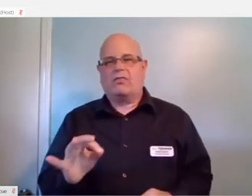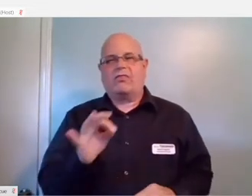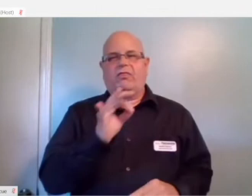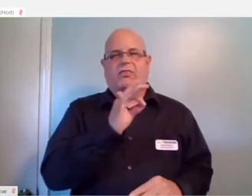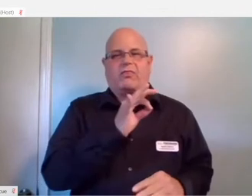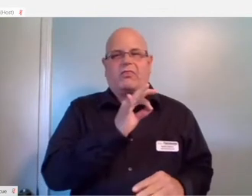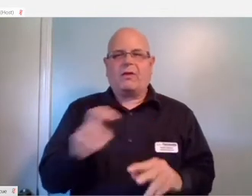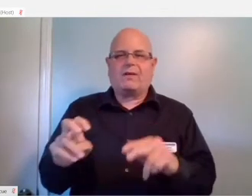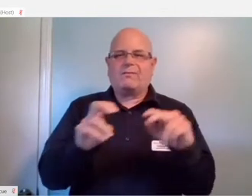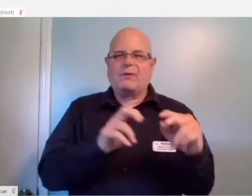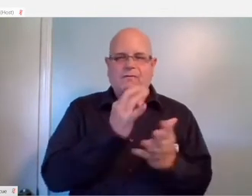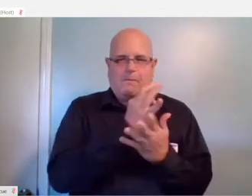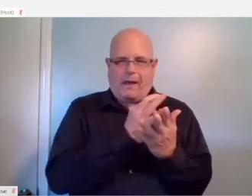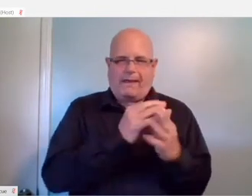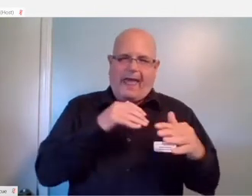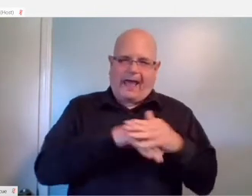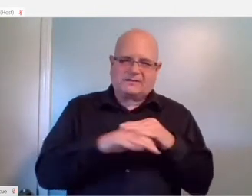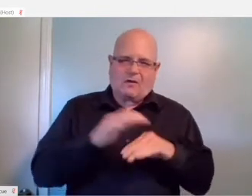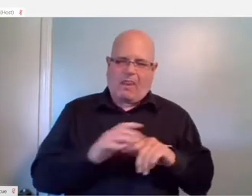be able to access them on that side.